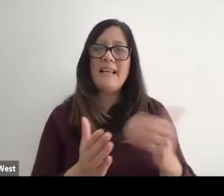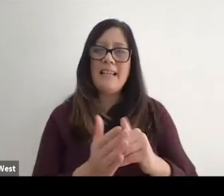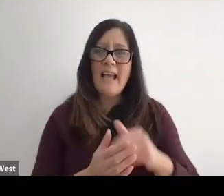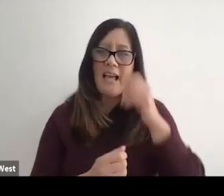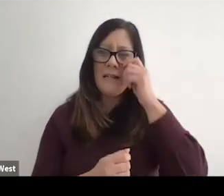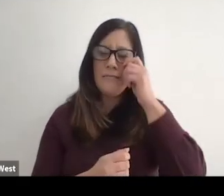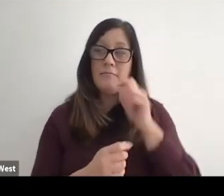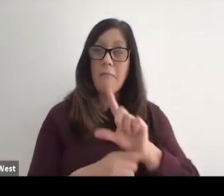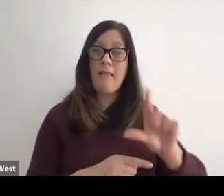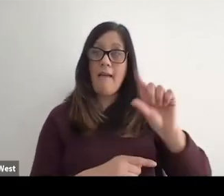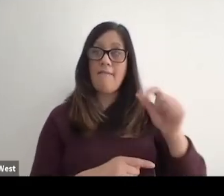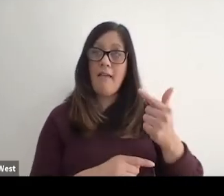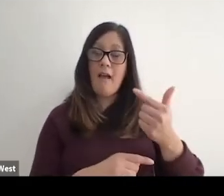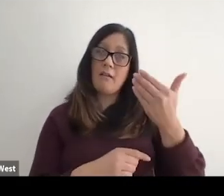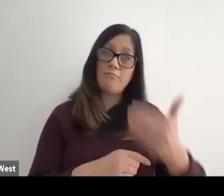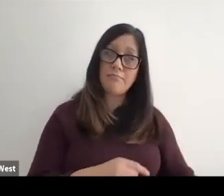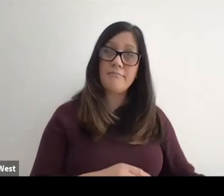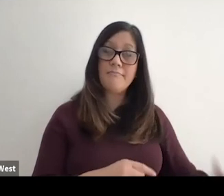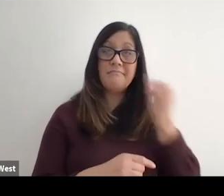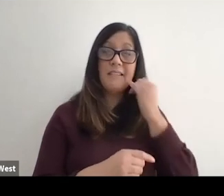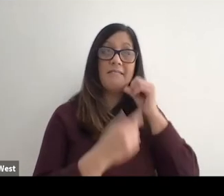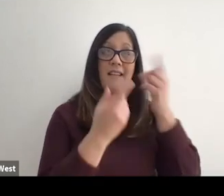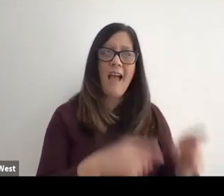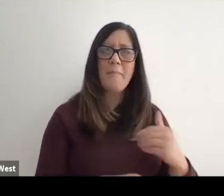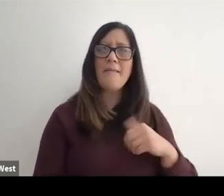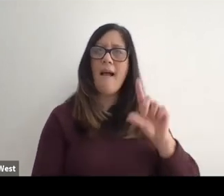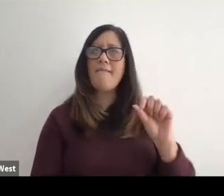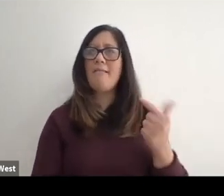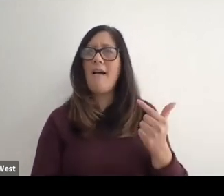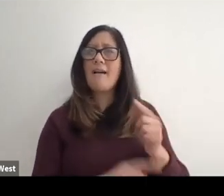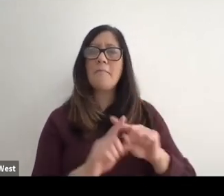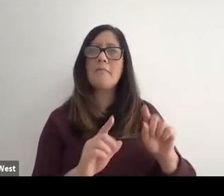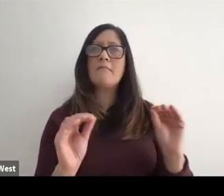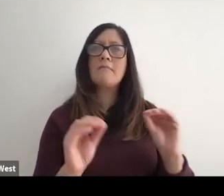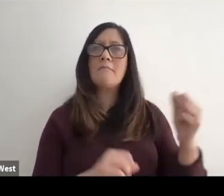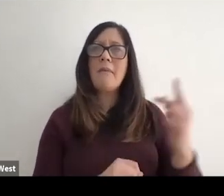Had to overcome the amputation of my left leg. I have my leg back. But I don't get that back.